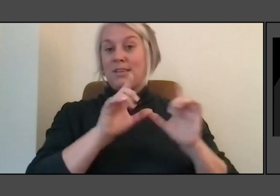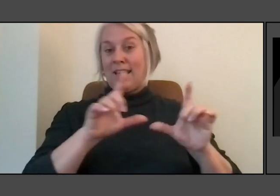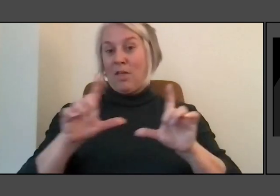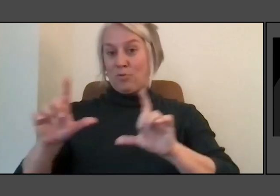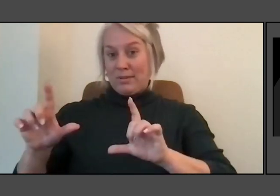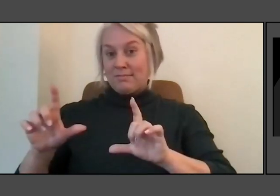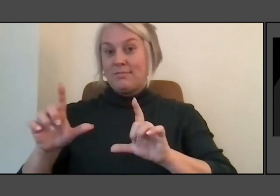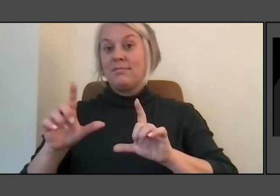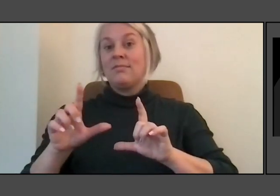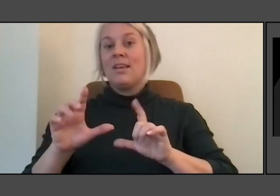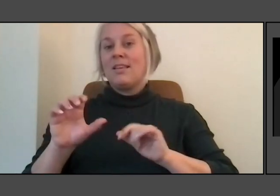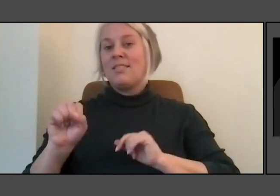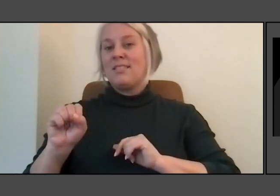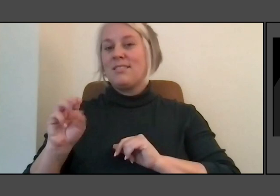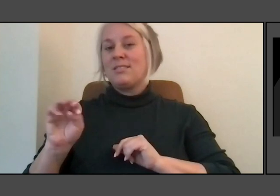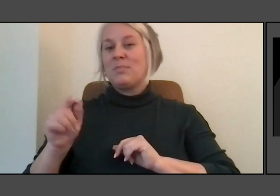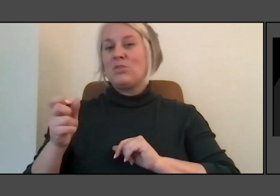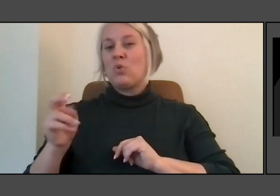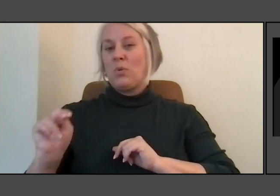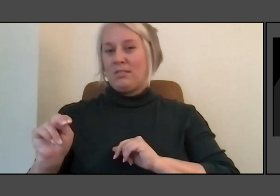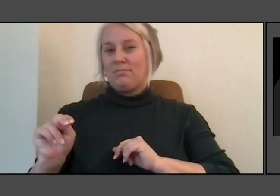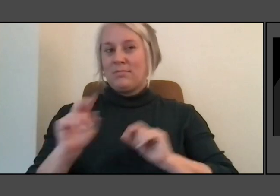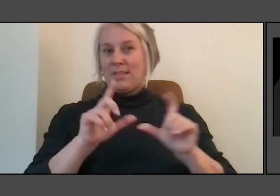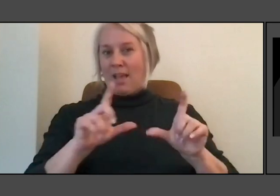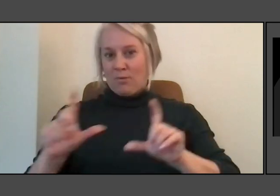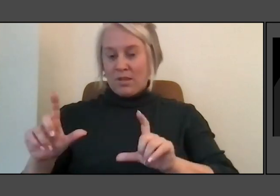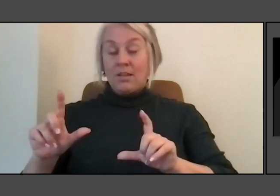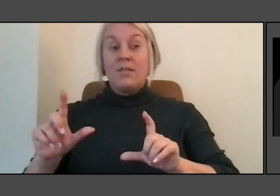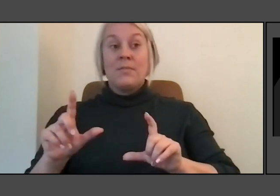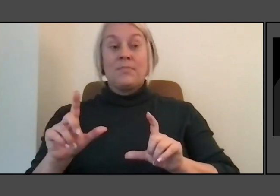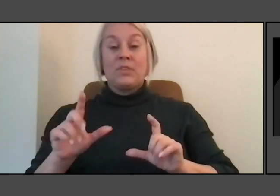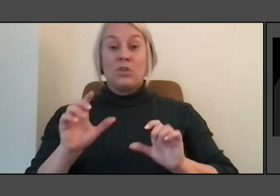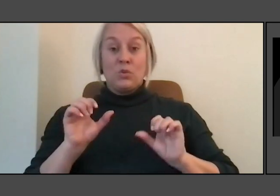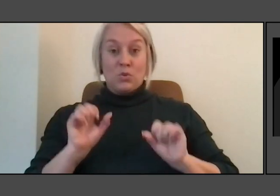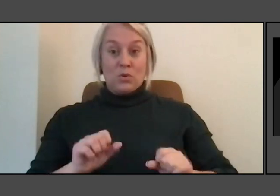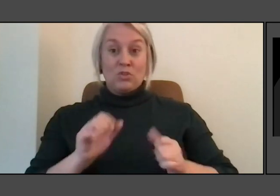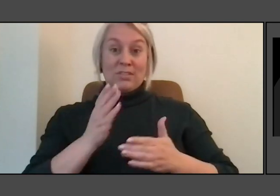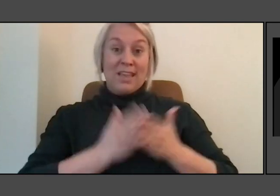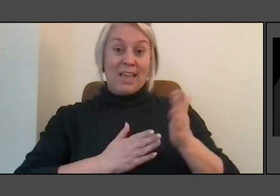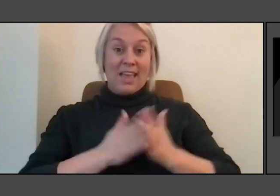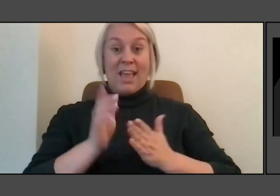like, an area where you could just hand right analog what is missing?